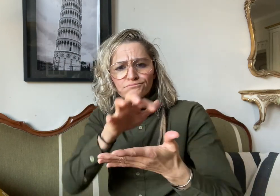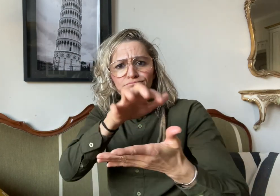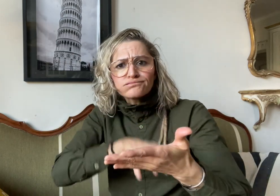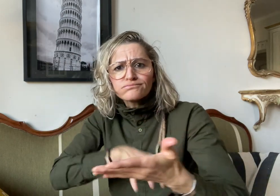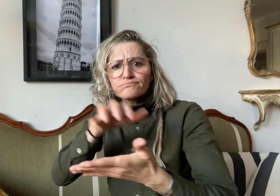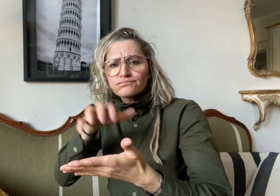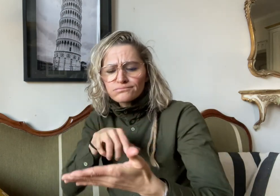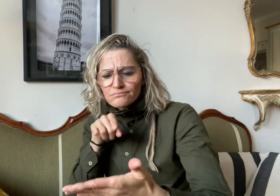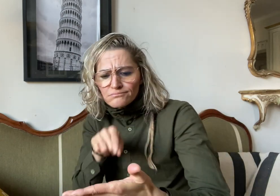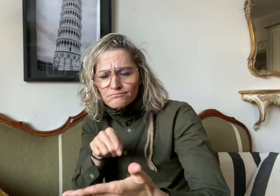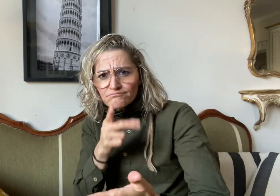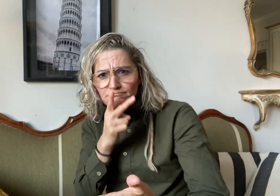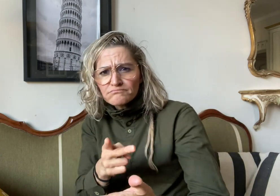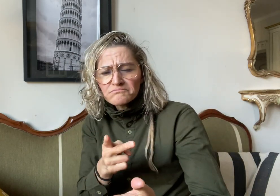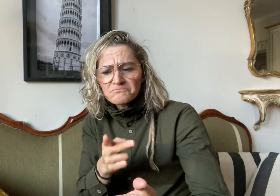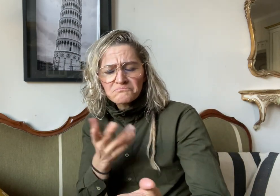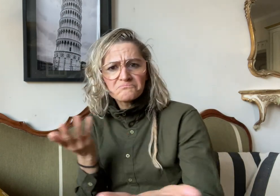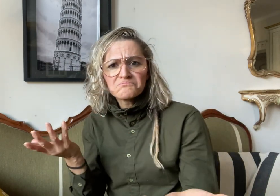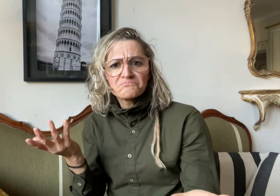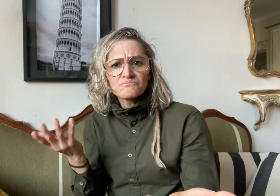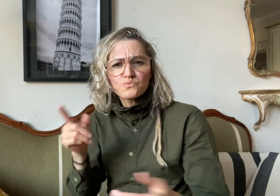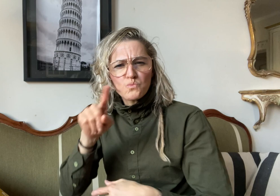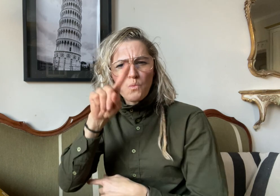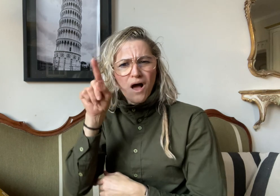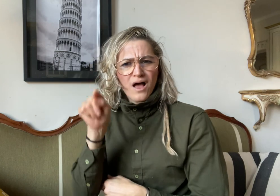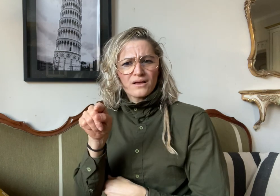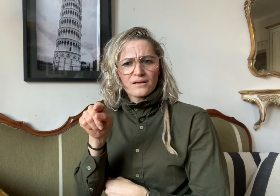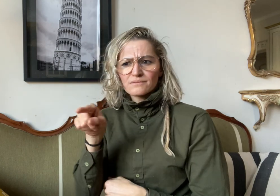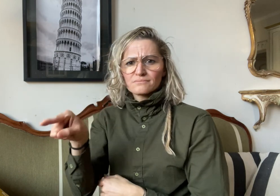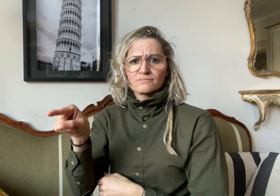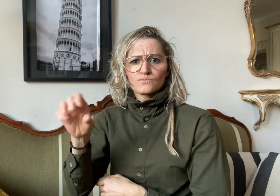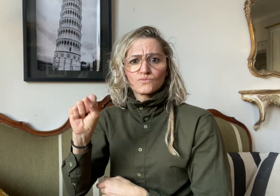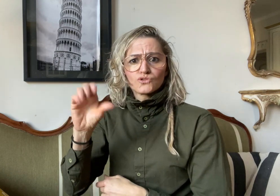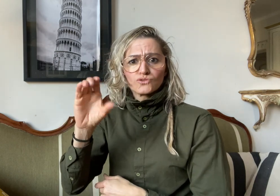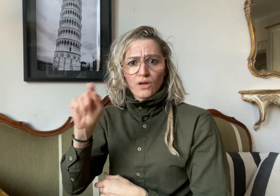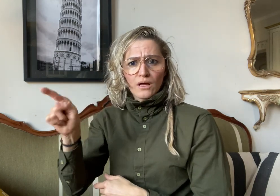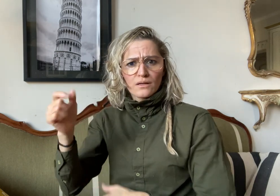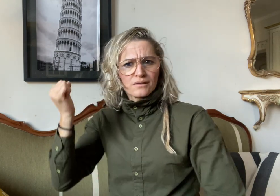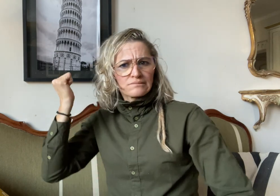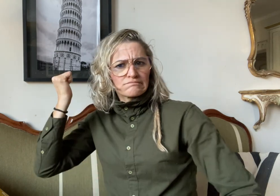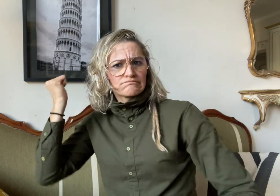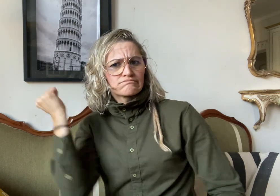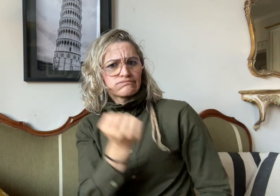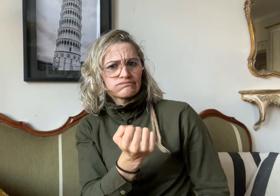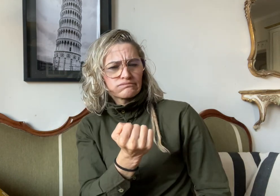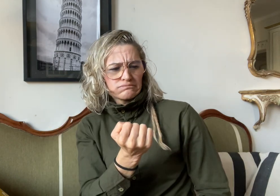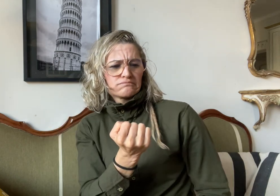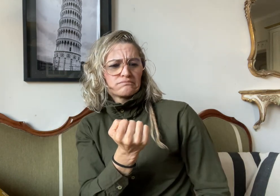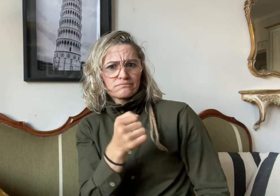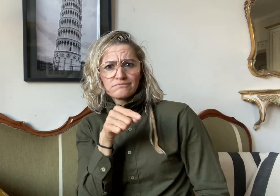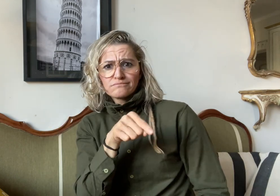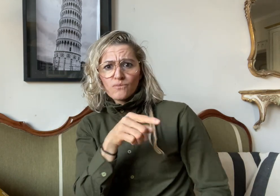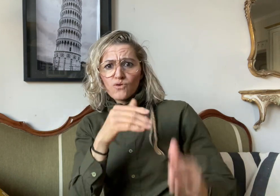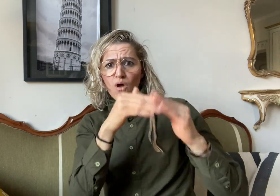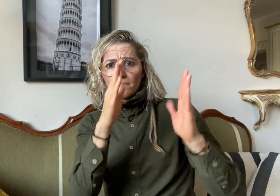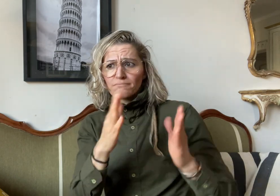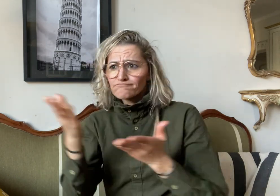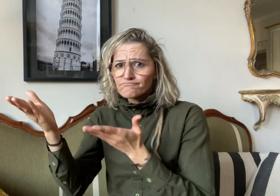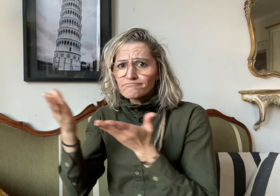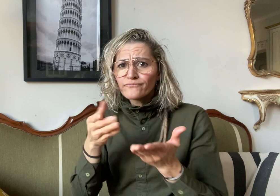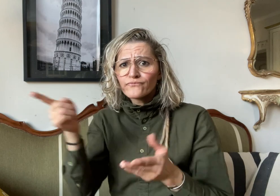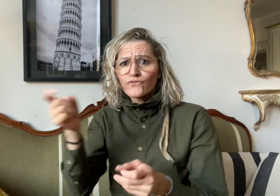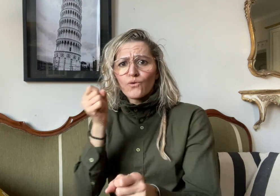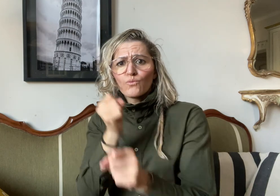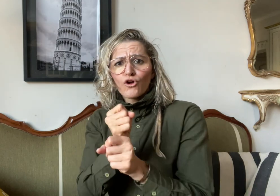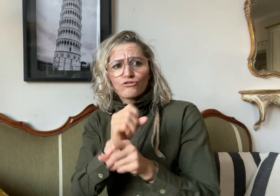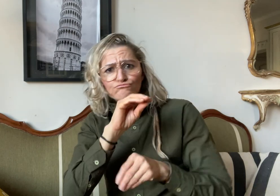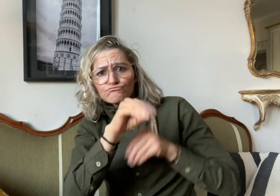According to court documents, it is unknown why Scott attacked